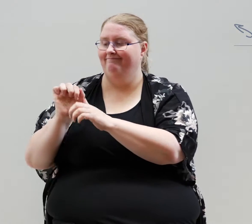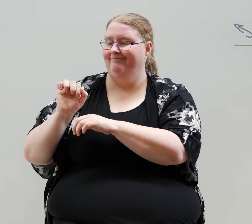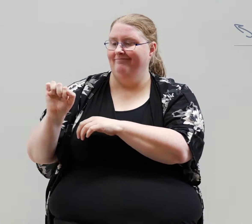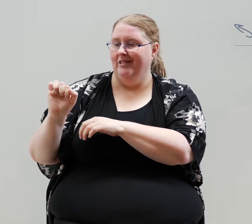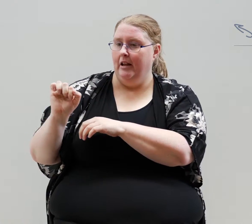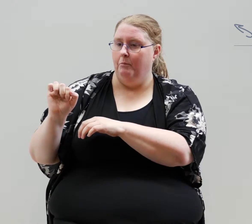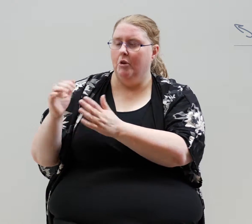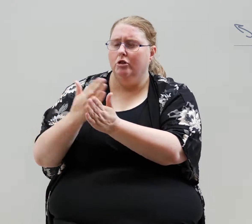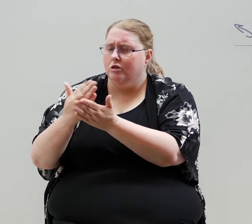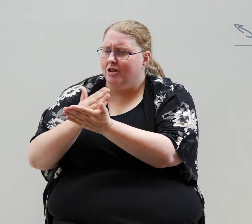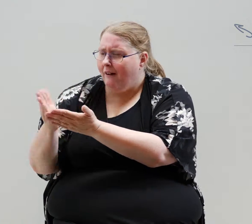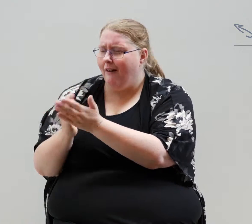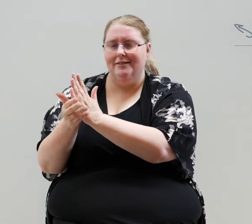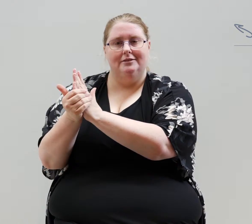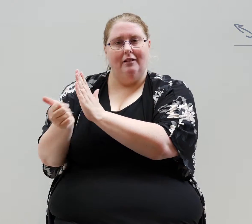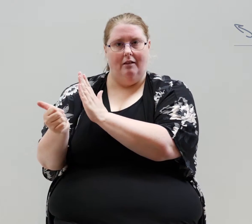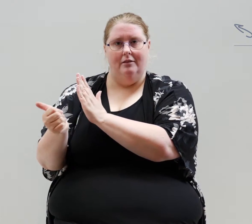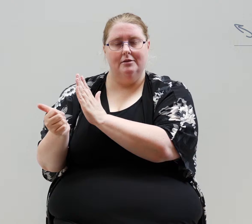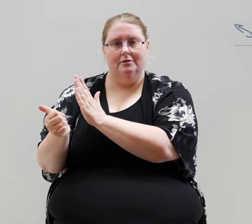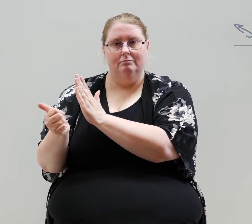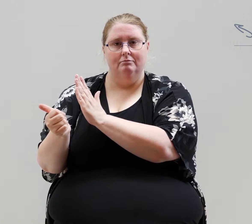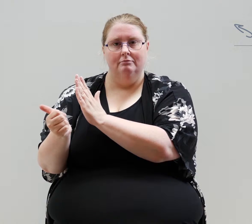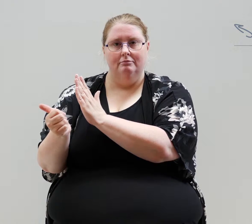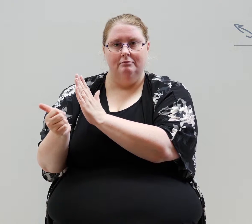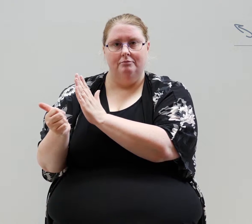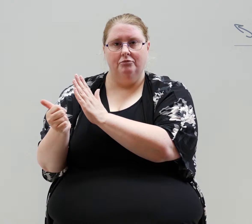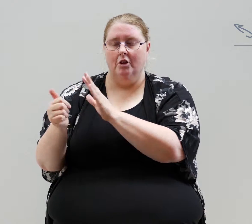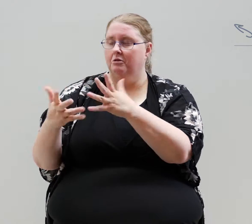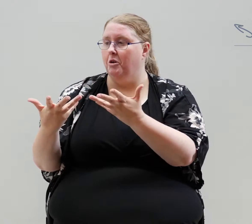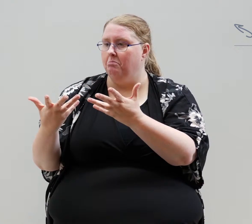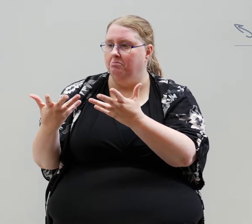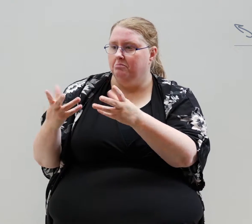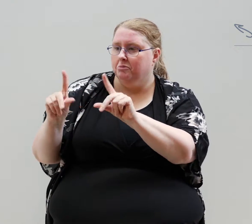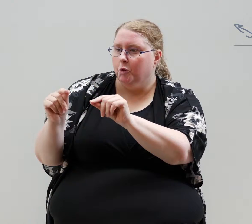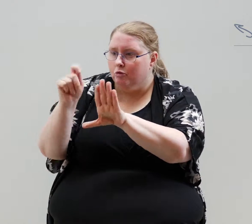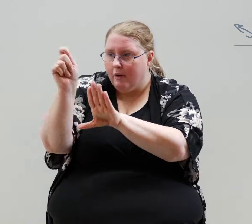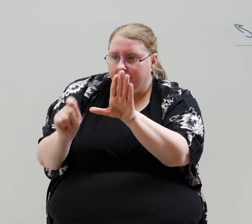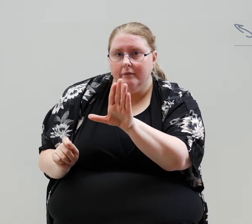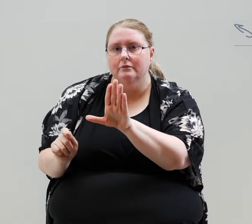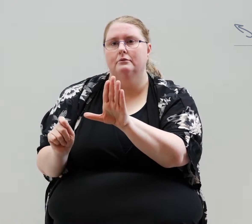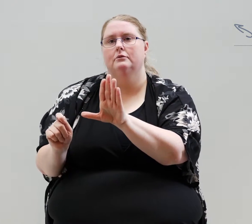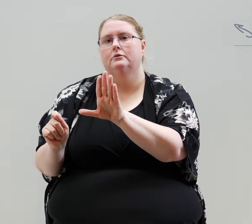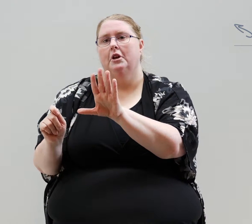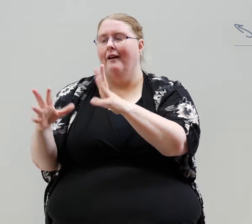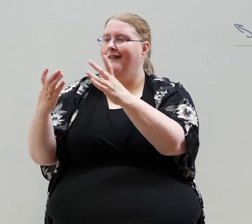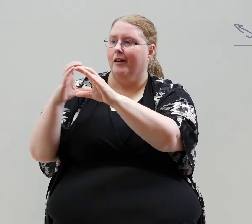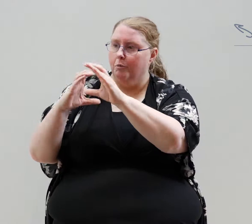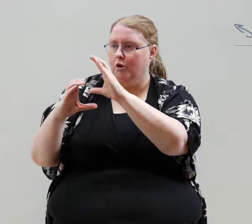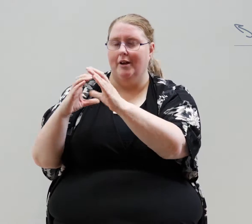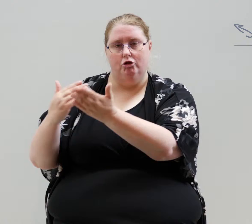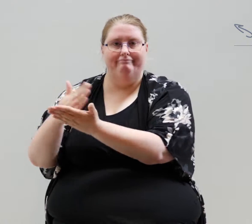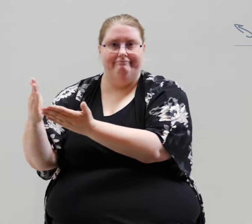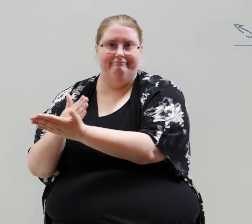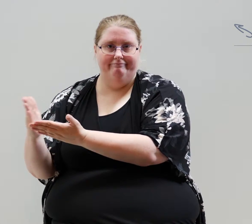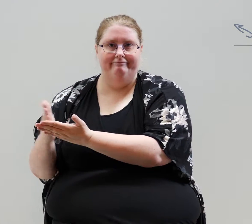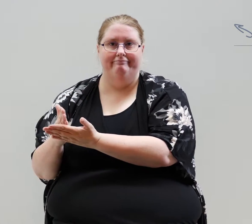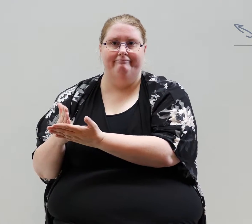saw sharing their skills in graphic design and communication